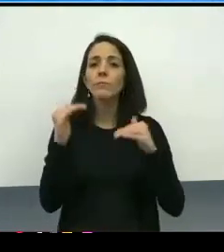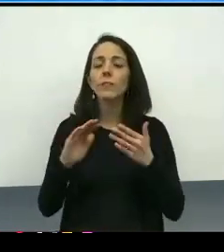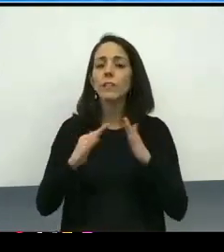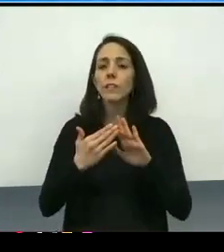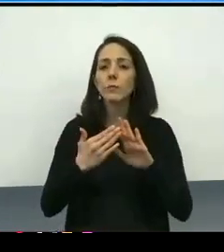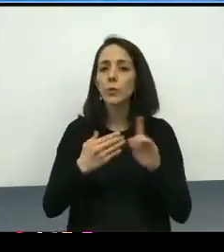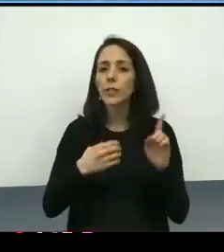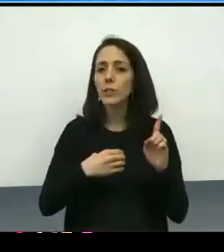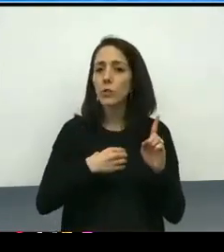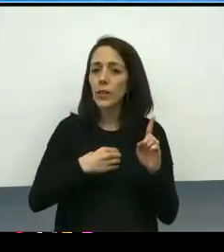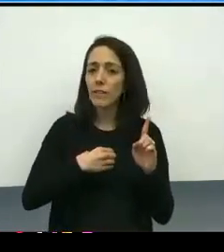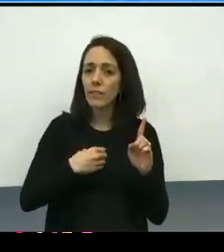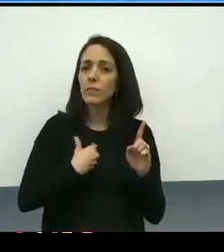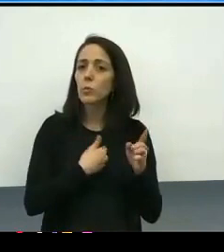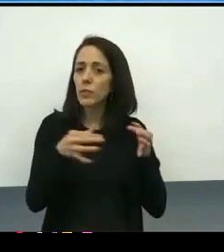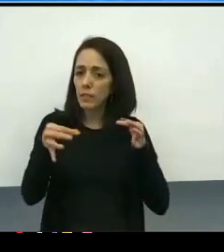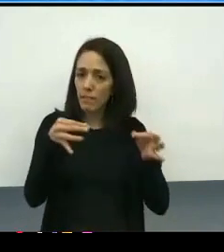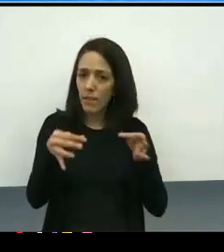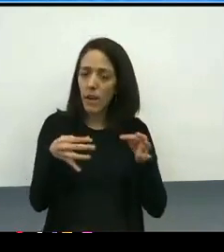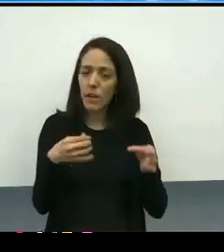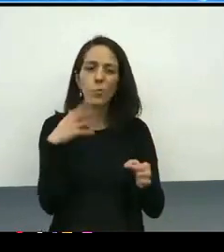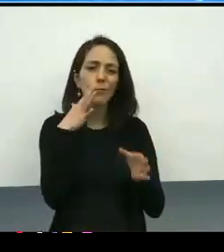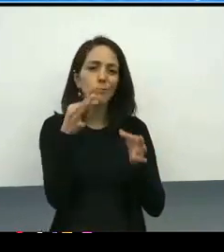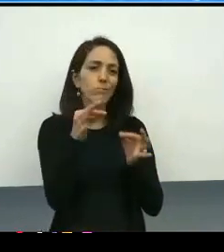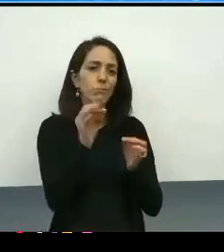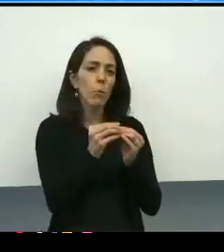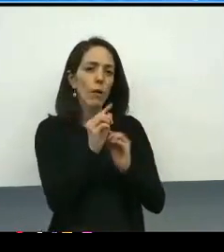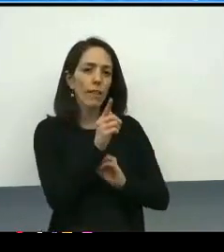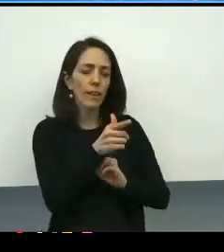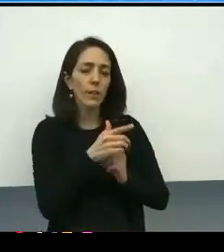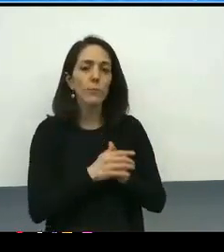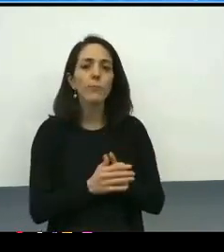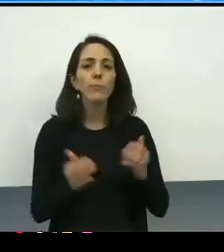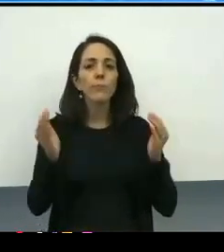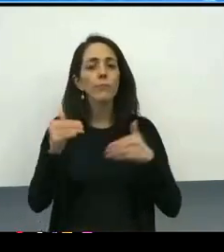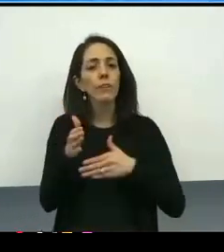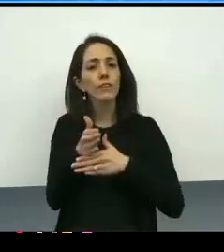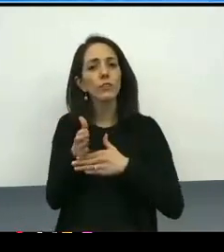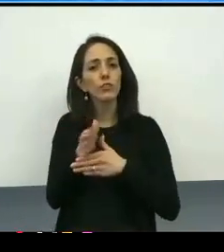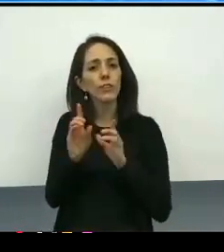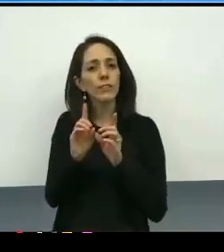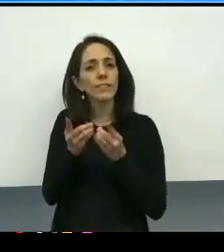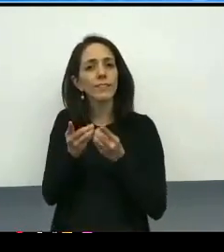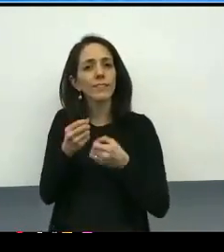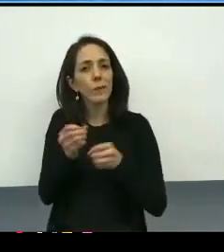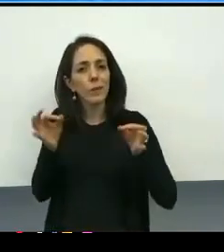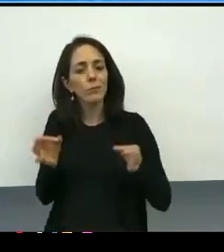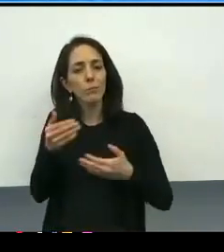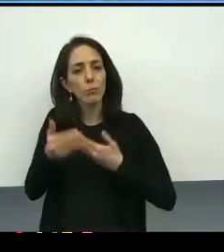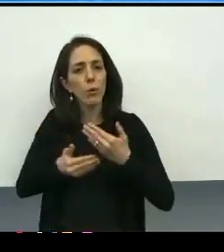and we'll talk a little bit more about that. There's a shared decision making process that we established and co-constructed,